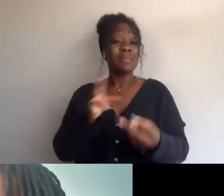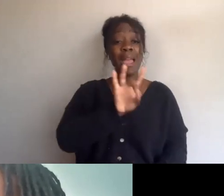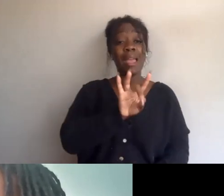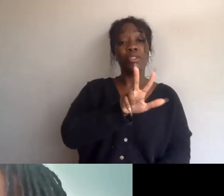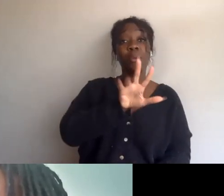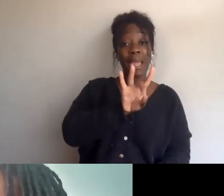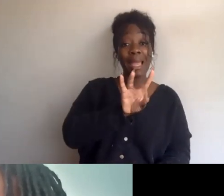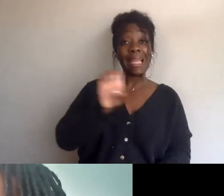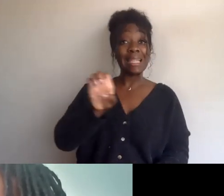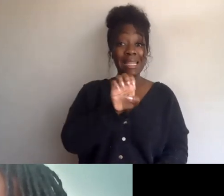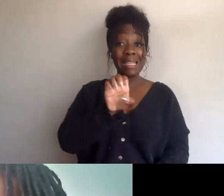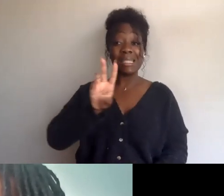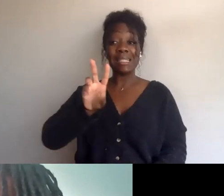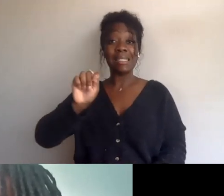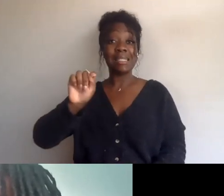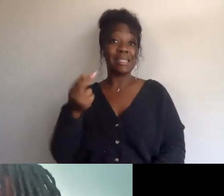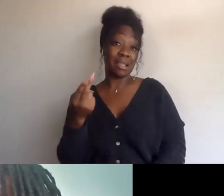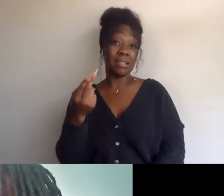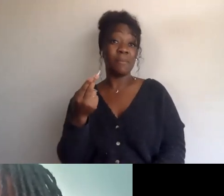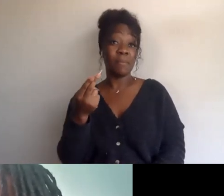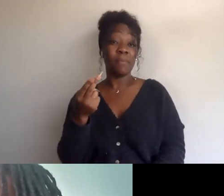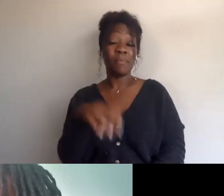is the only organization built